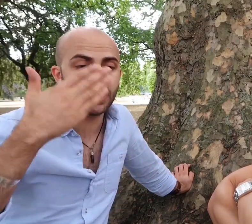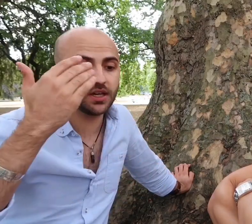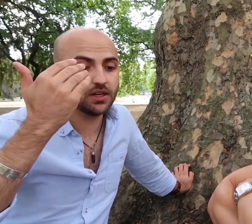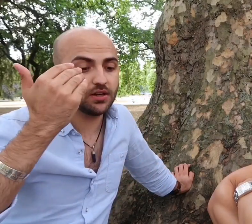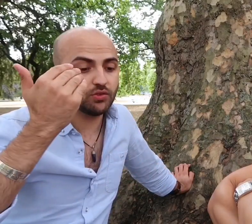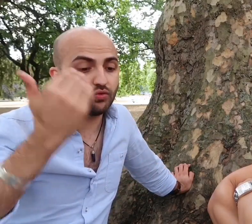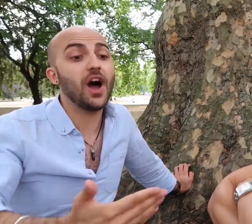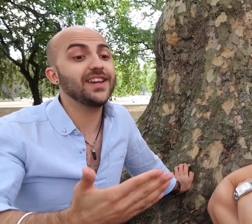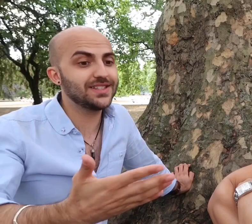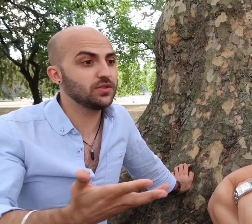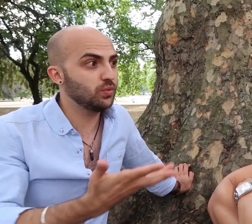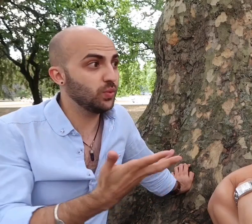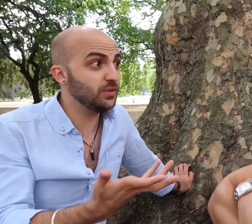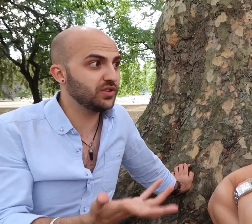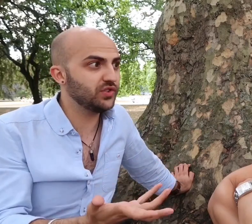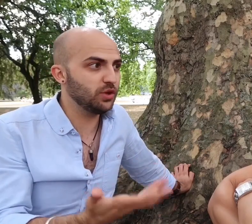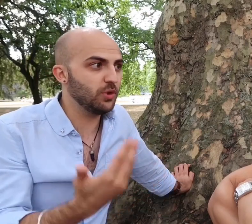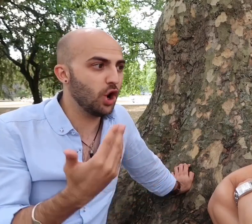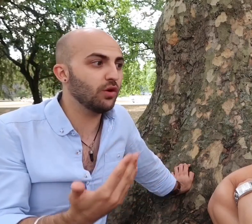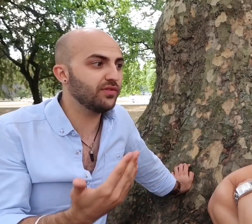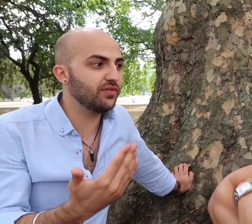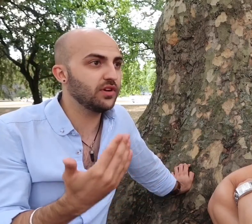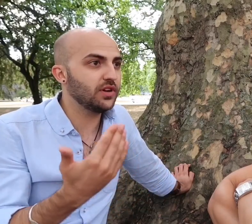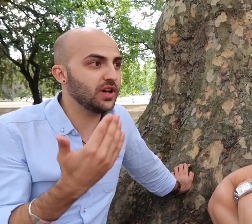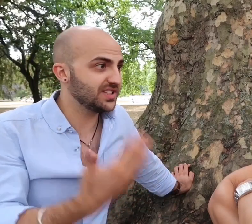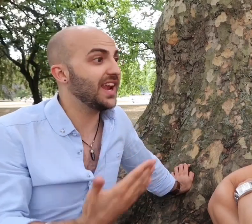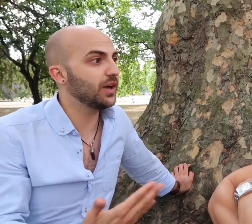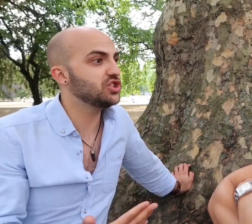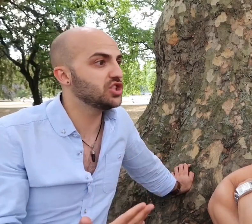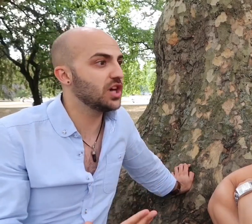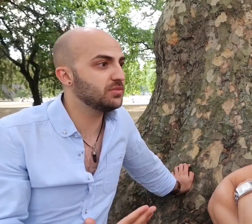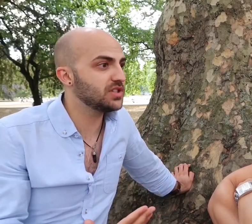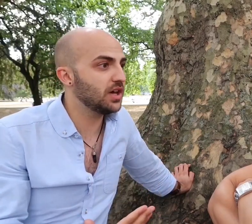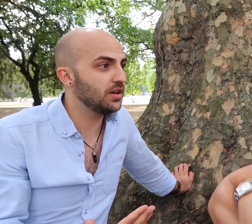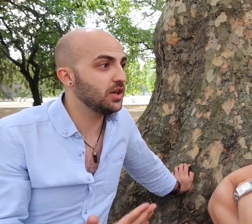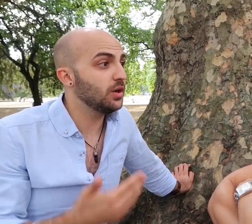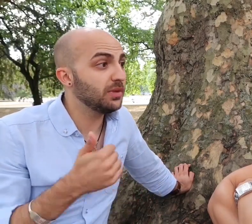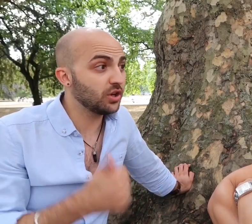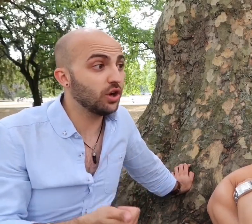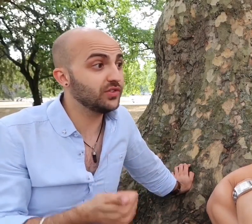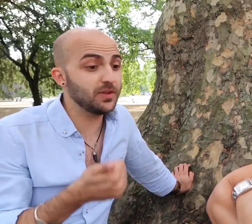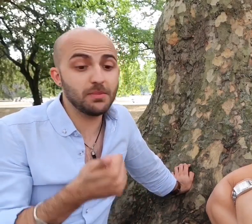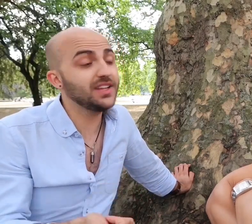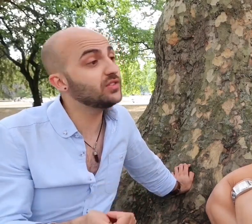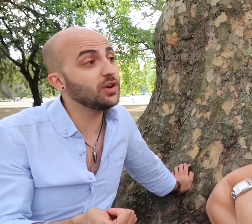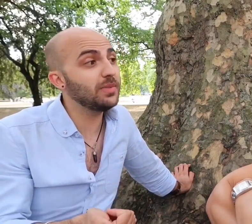right, we would assume, of a sign language interpreter because the money is not in